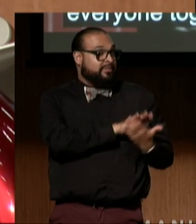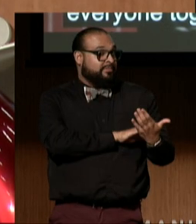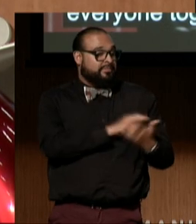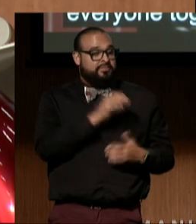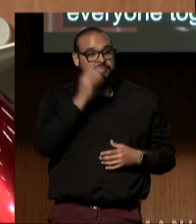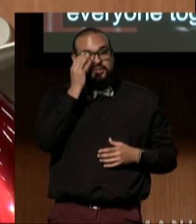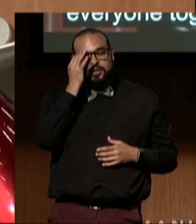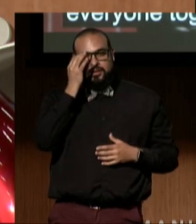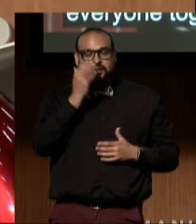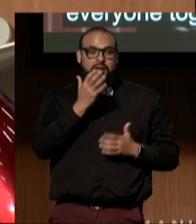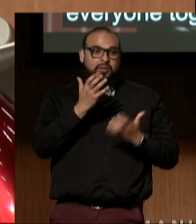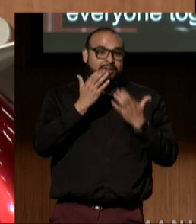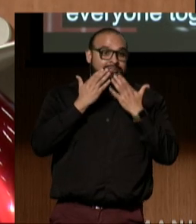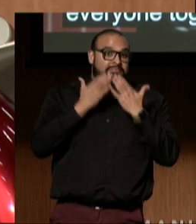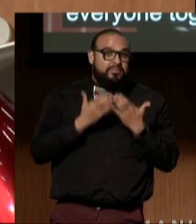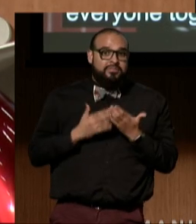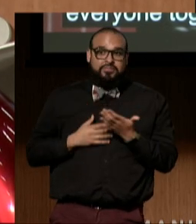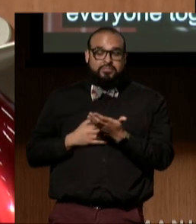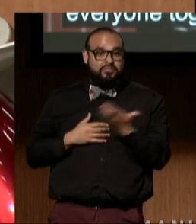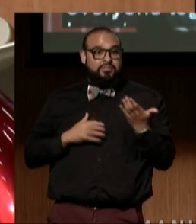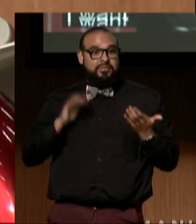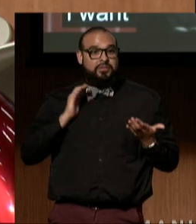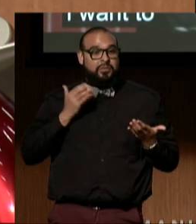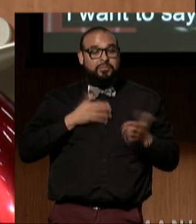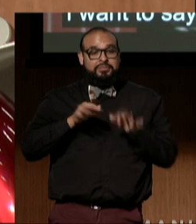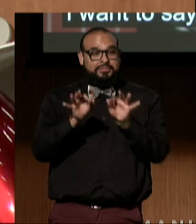I want to say thank you to our interpreters,